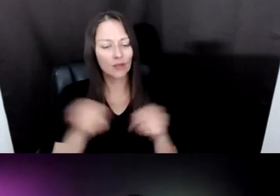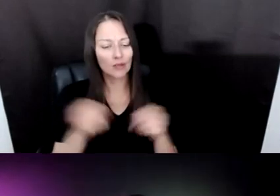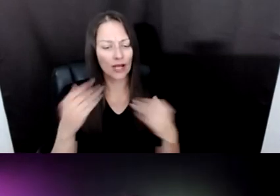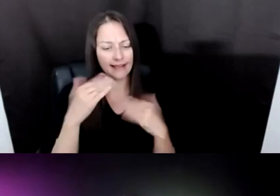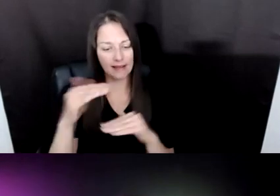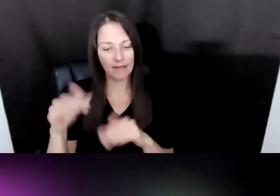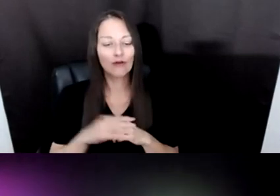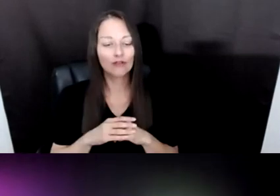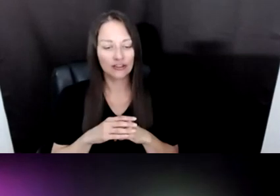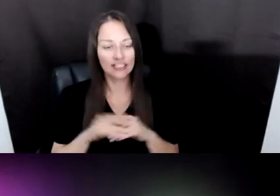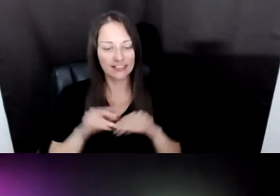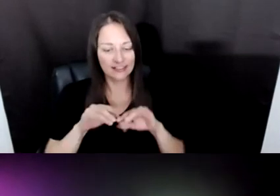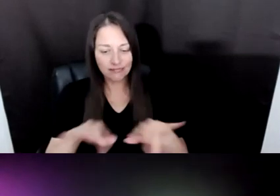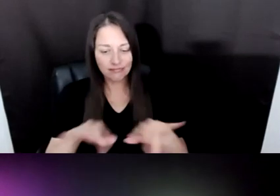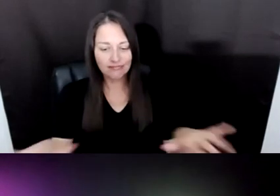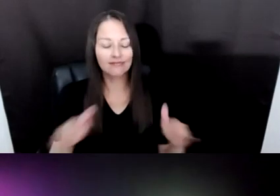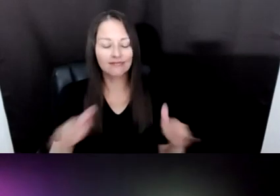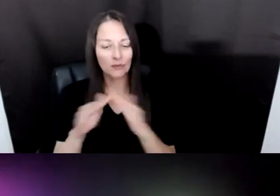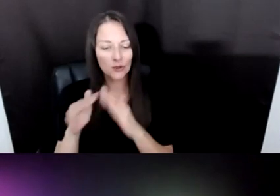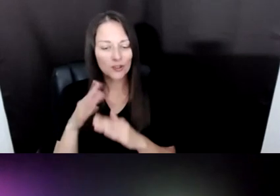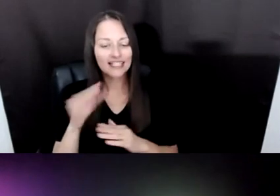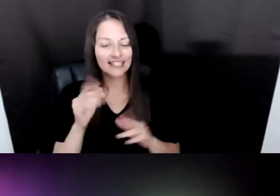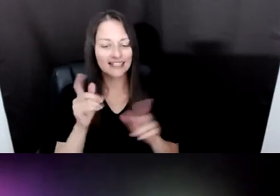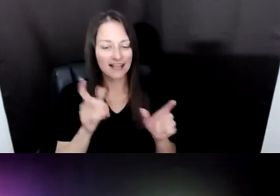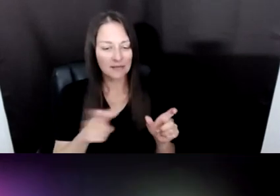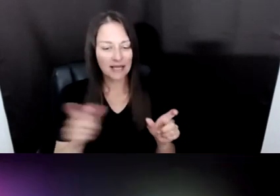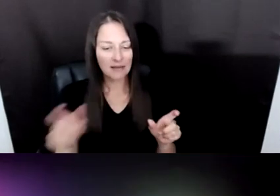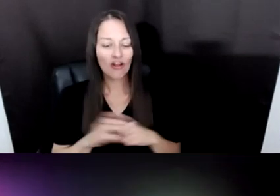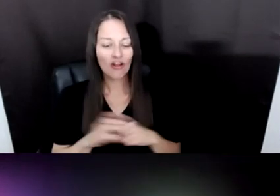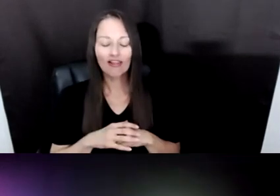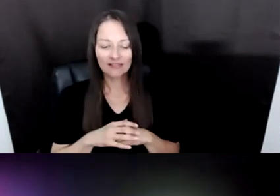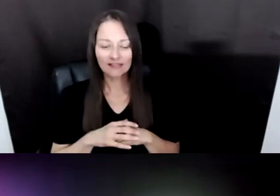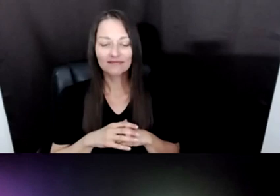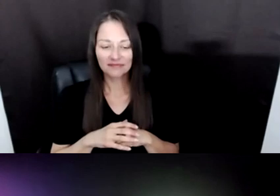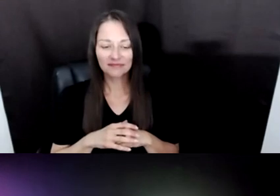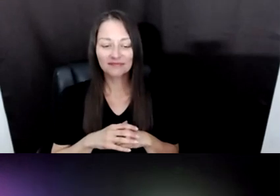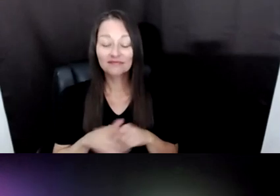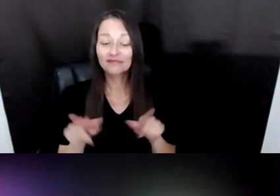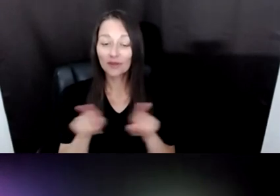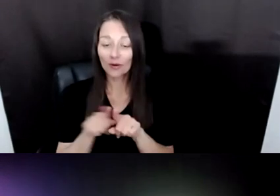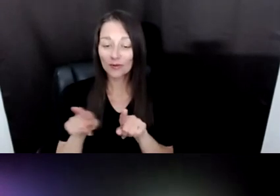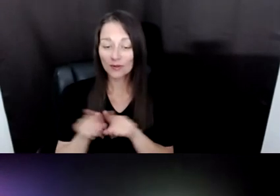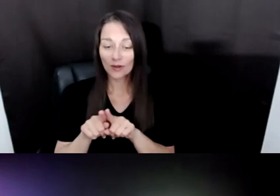COMMUNITIES AND PEOPLE. THAT'S WHAT I FOUND. AND ALSO WHEN AN ARTIST AN OR A CREATOR,